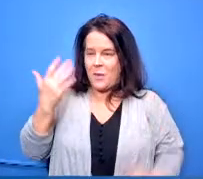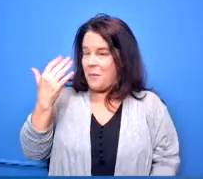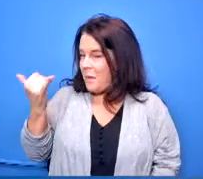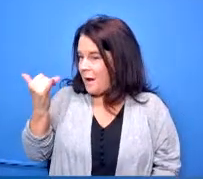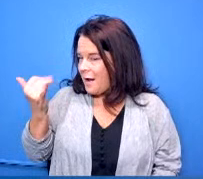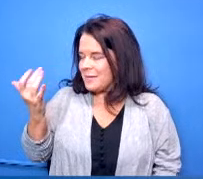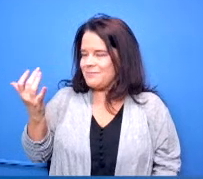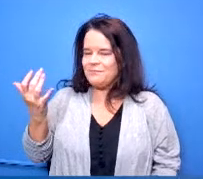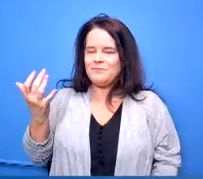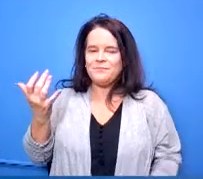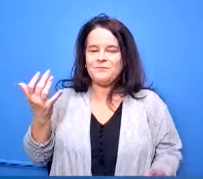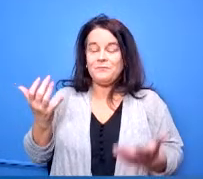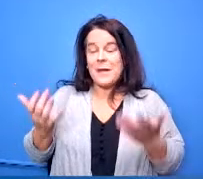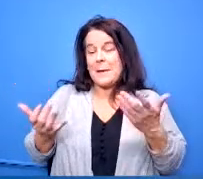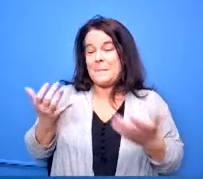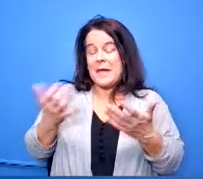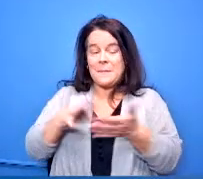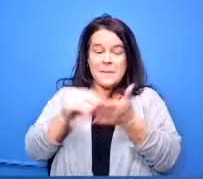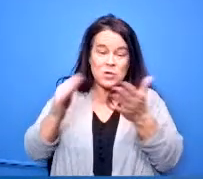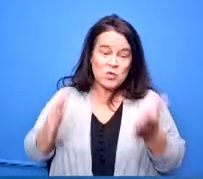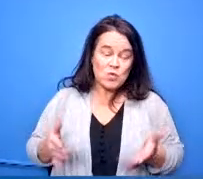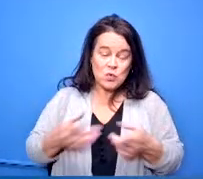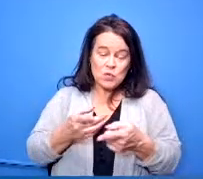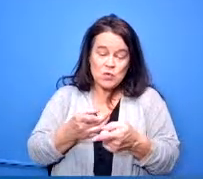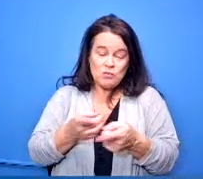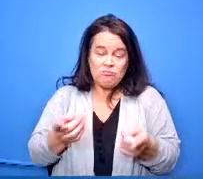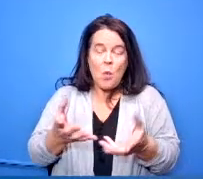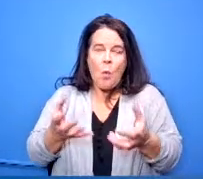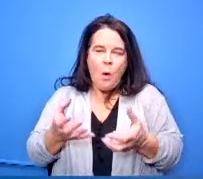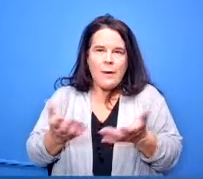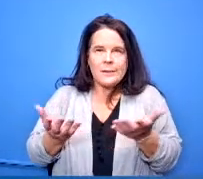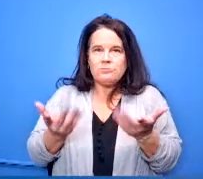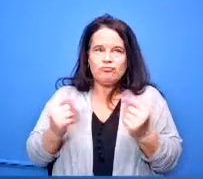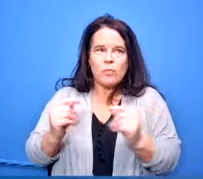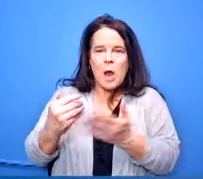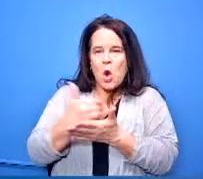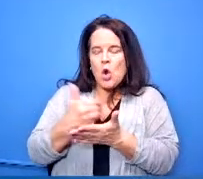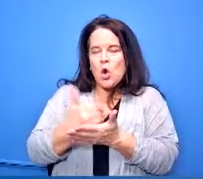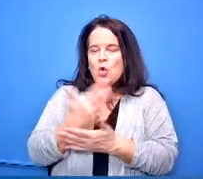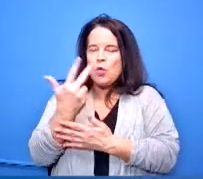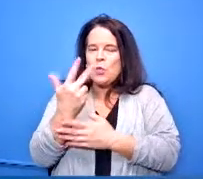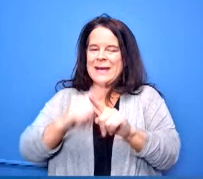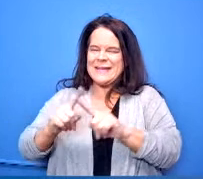who won may want to earn the three different industry credentials that are listed there